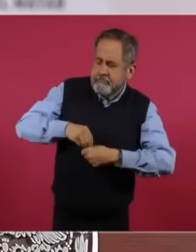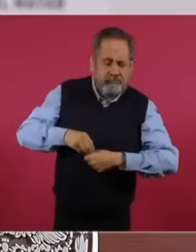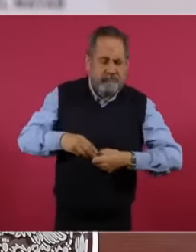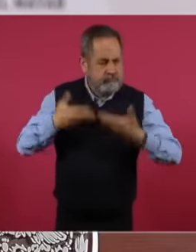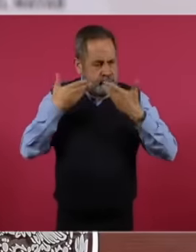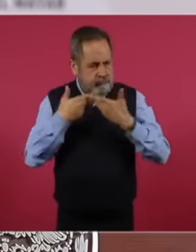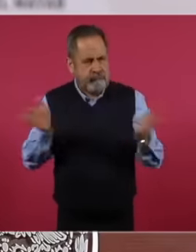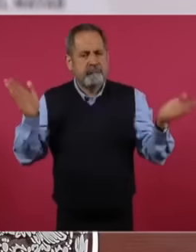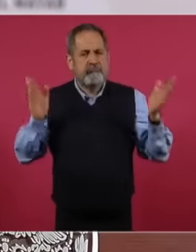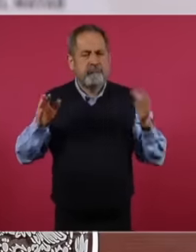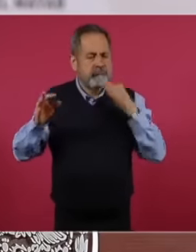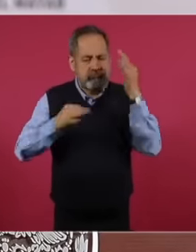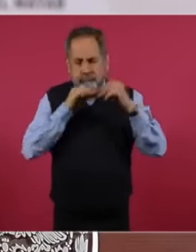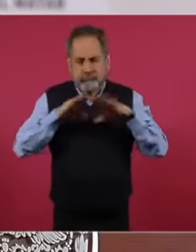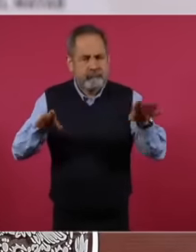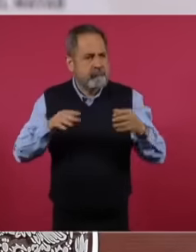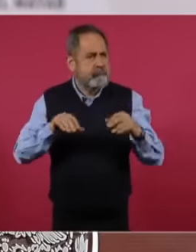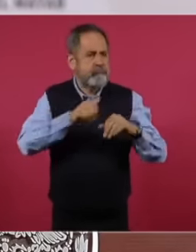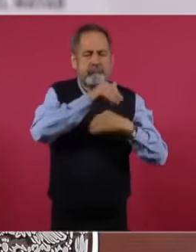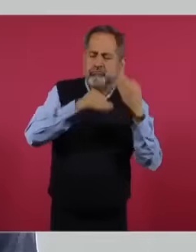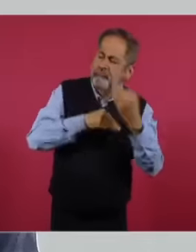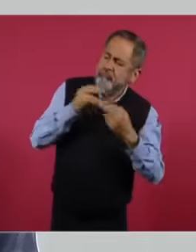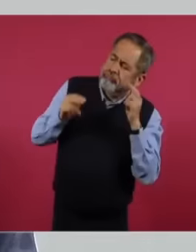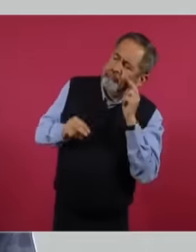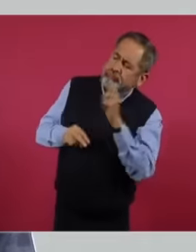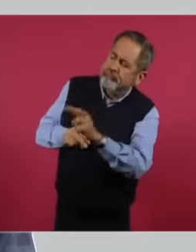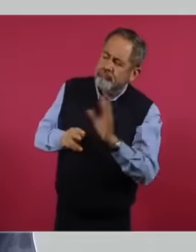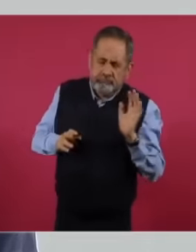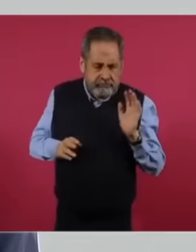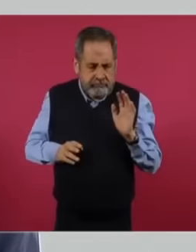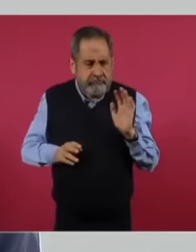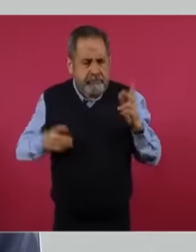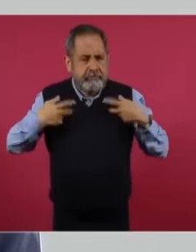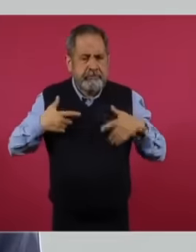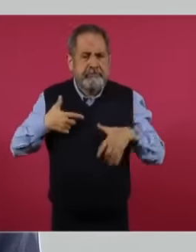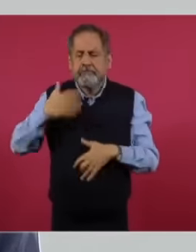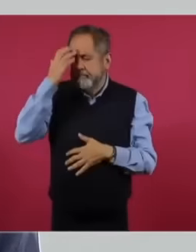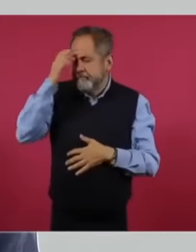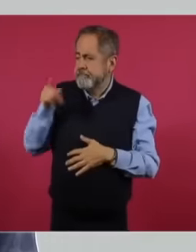of the regulatory agencies of other countries and allows the public to know which companies receive